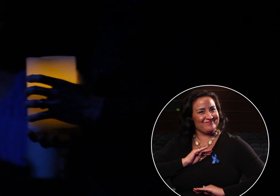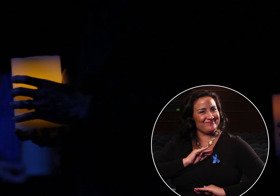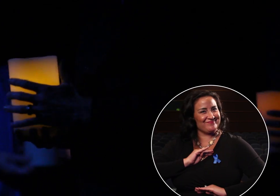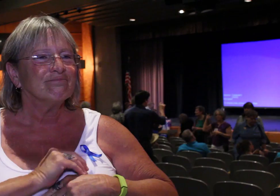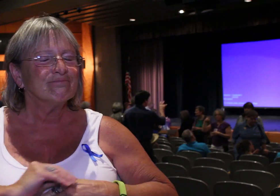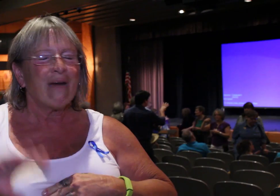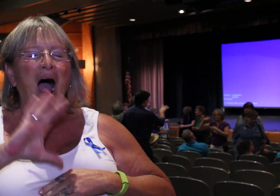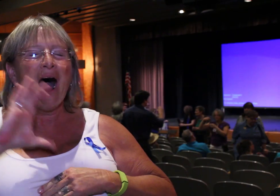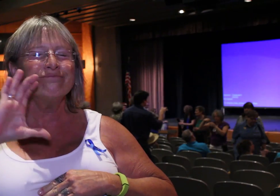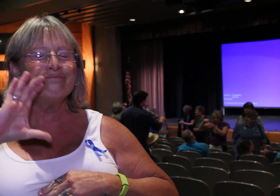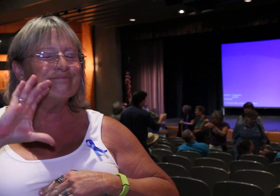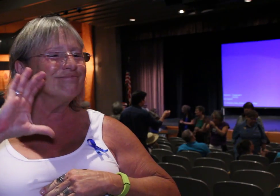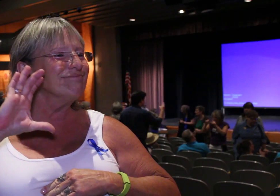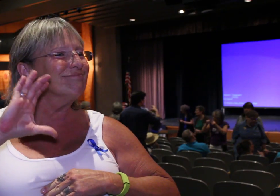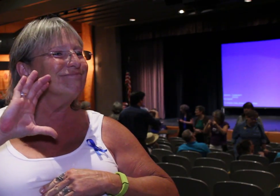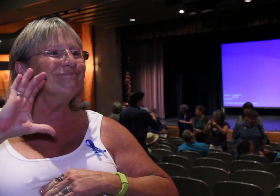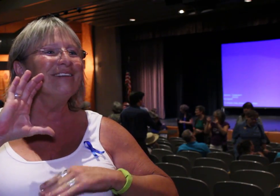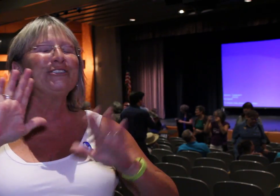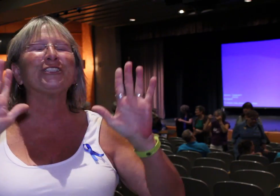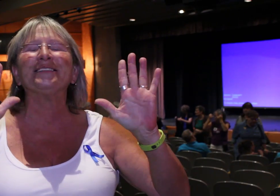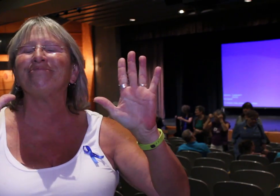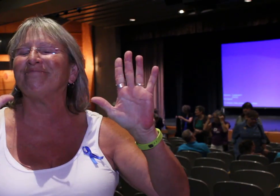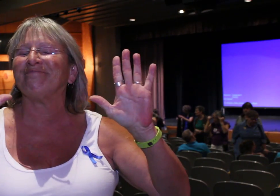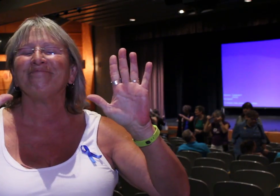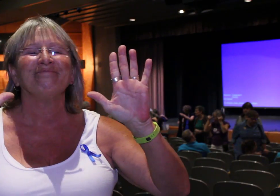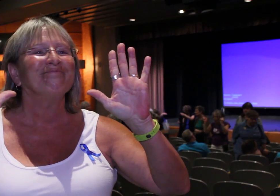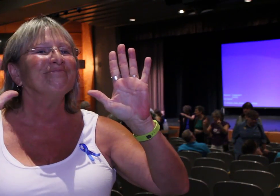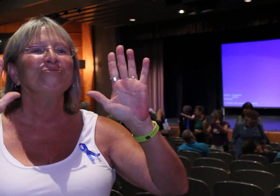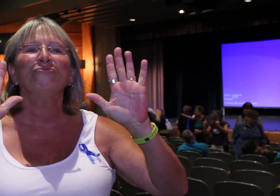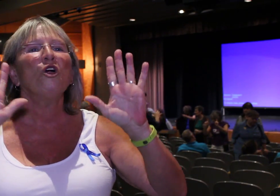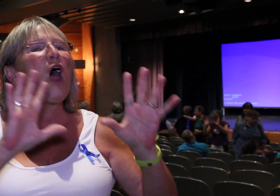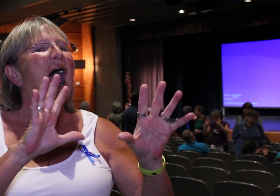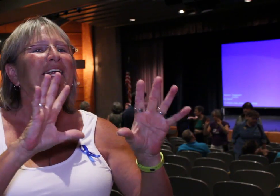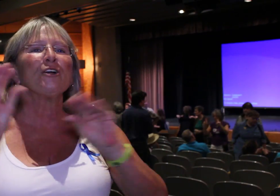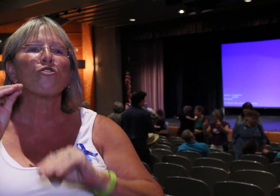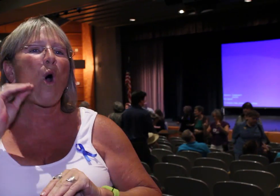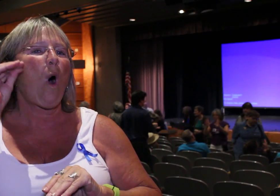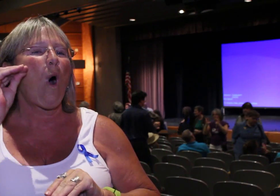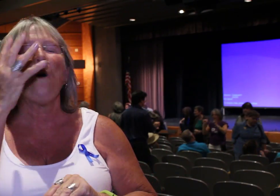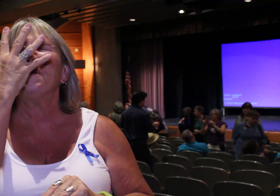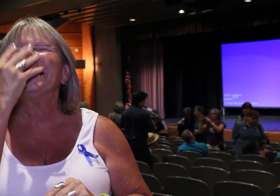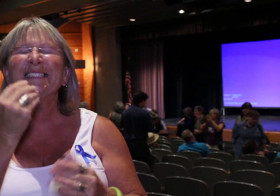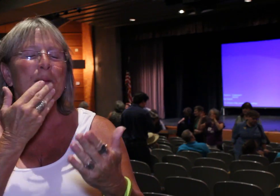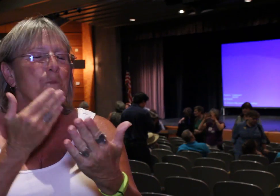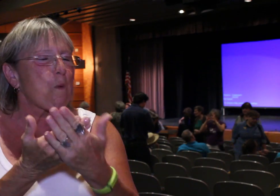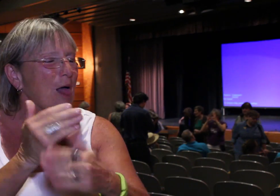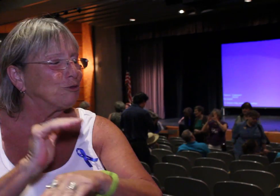Audience member: "Oh! So inspiring! It lights up my heart. Tonight, I can go home